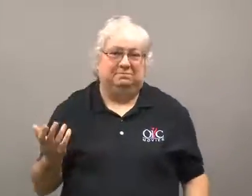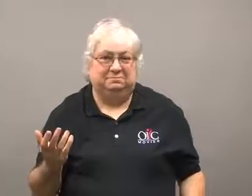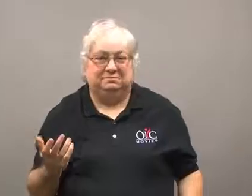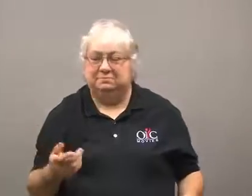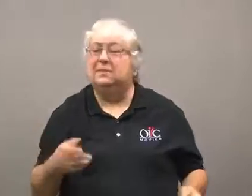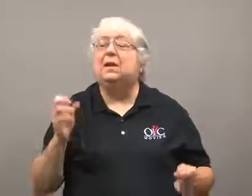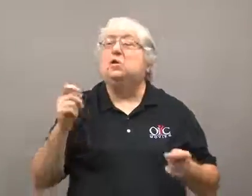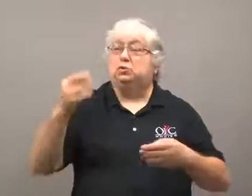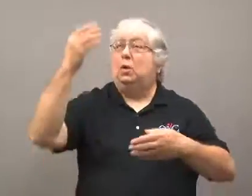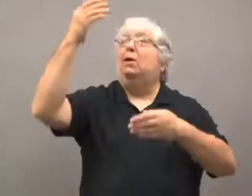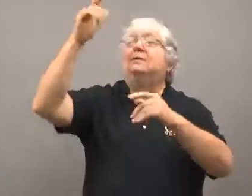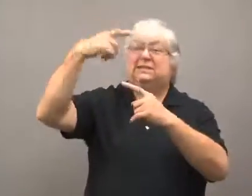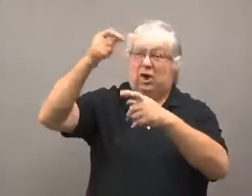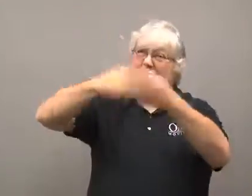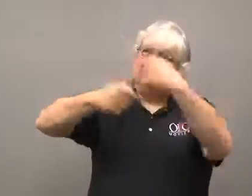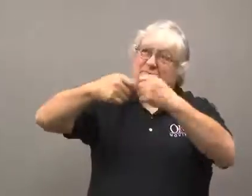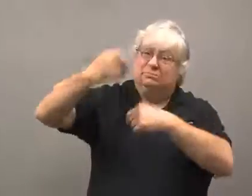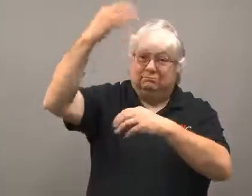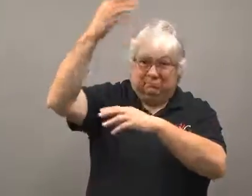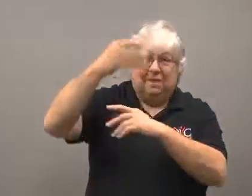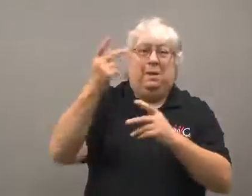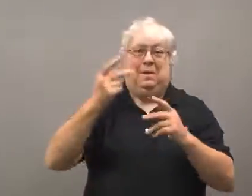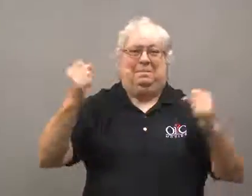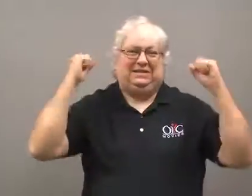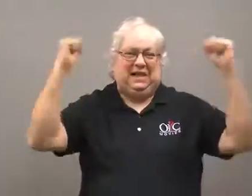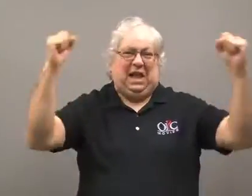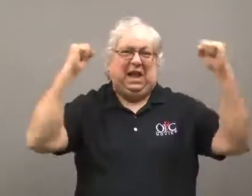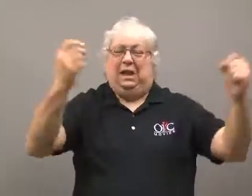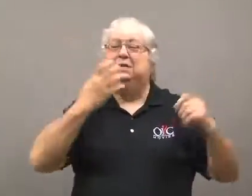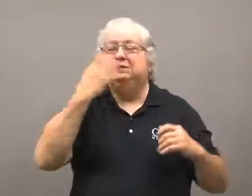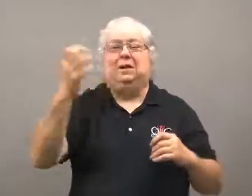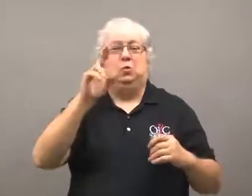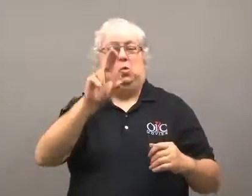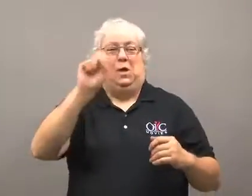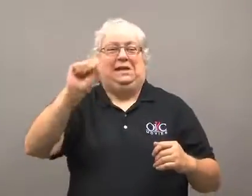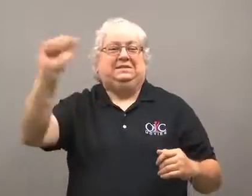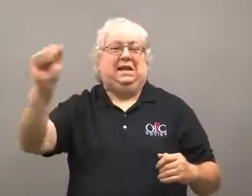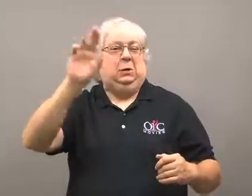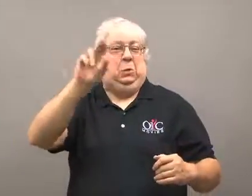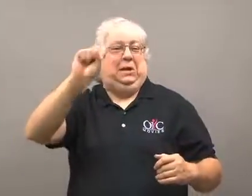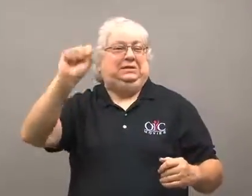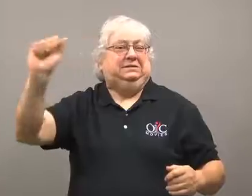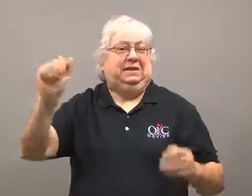People cheered and chanted "USA" as the flag came down.